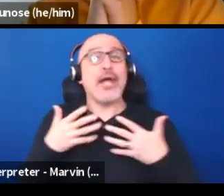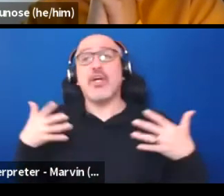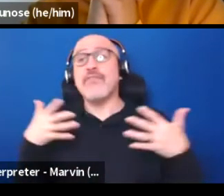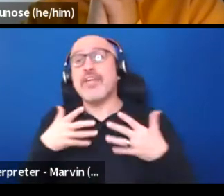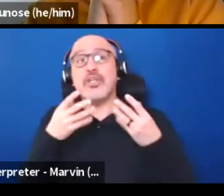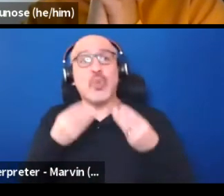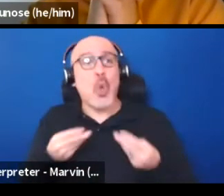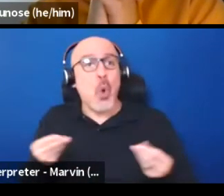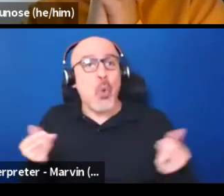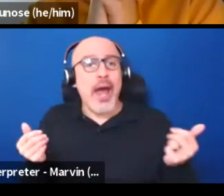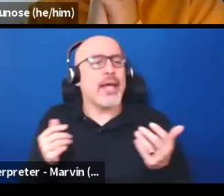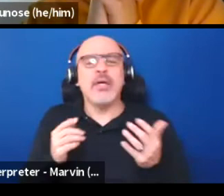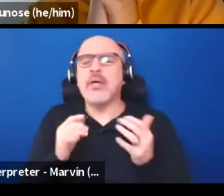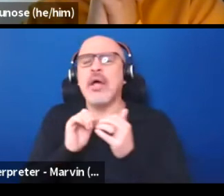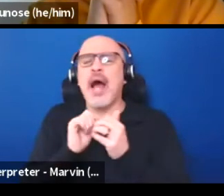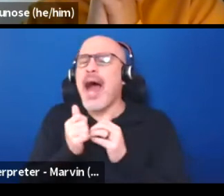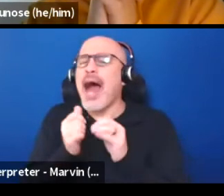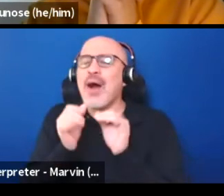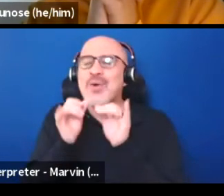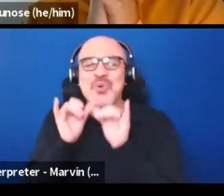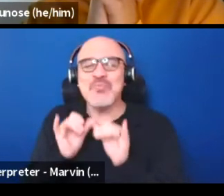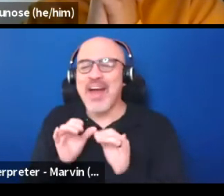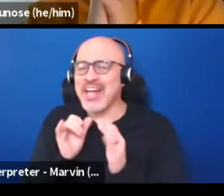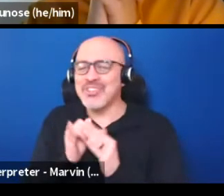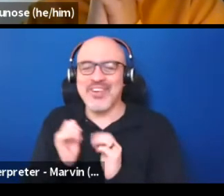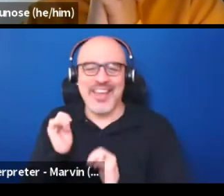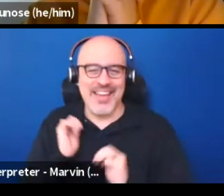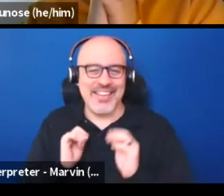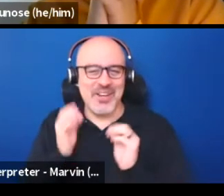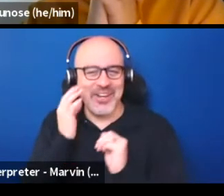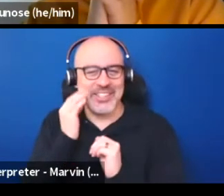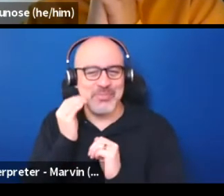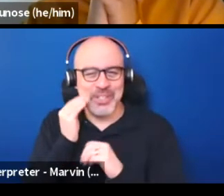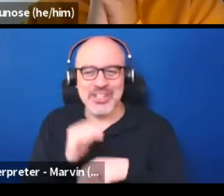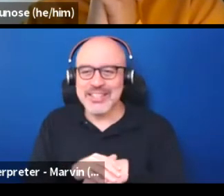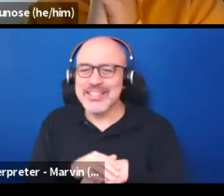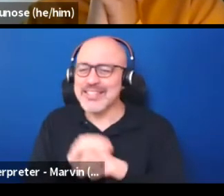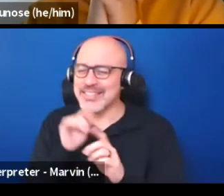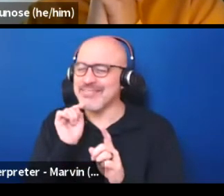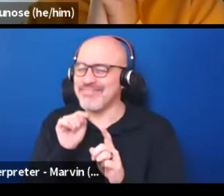How do we measure that theater experience? I think that's how we really start to...